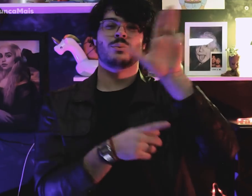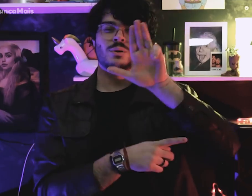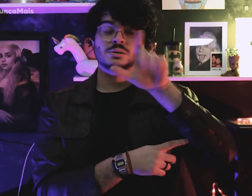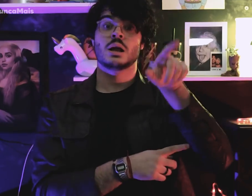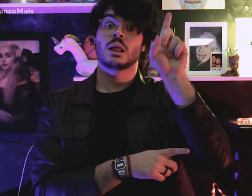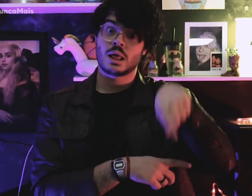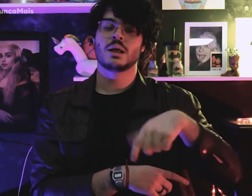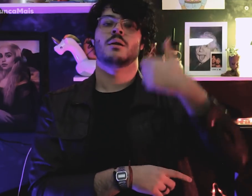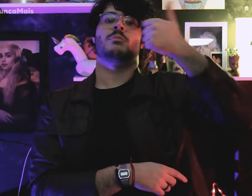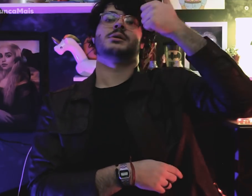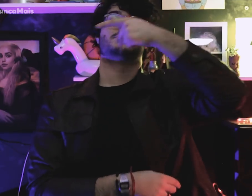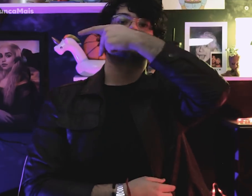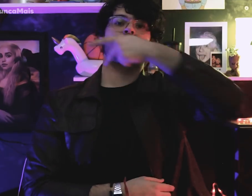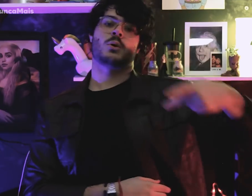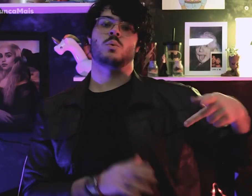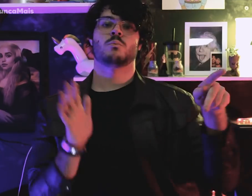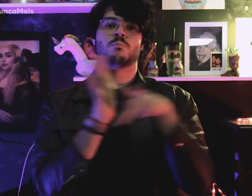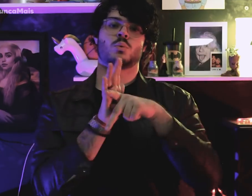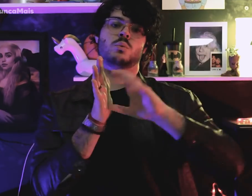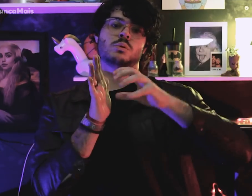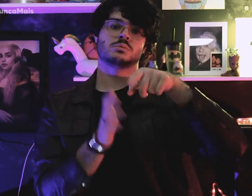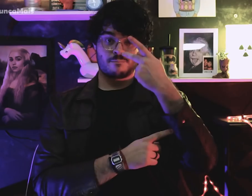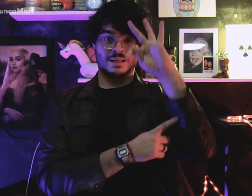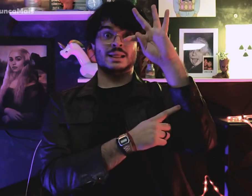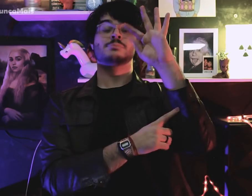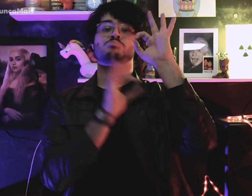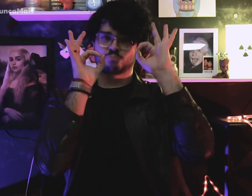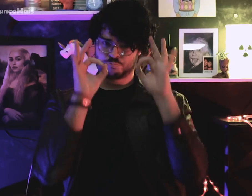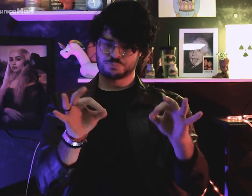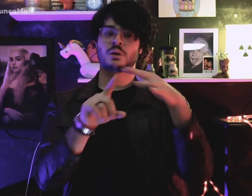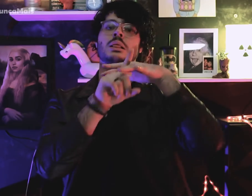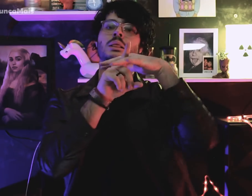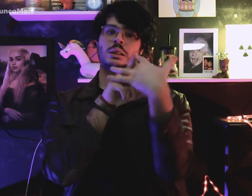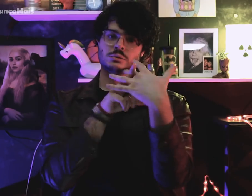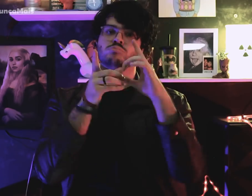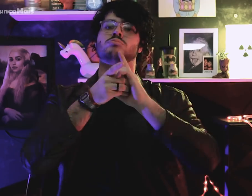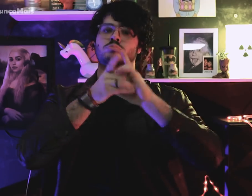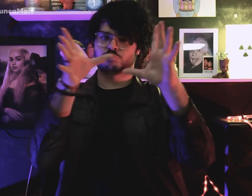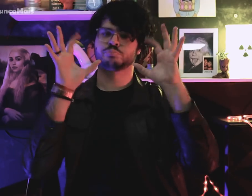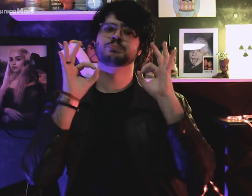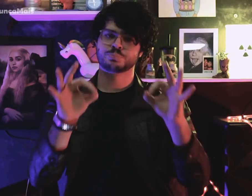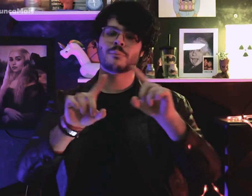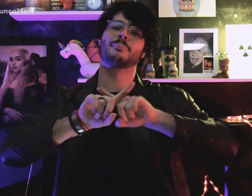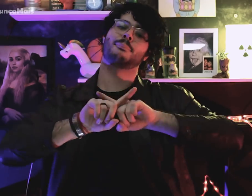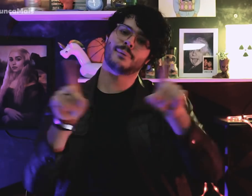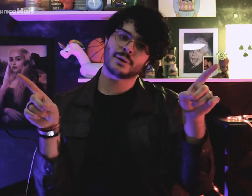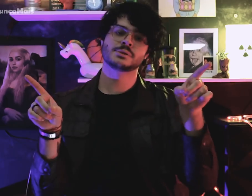O primeiro presidente representante do PT foi o Lula. O PT é um partido socialista democrático,